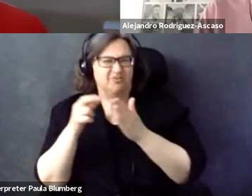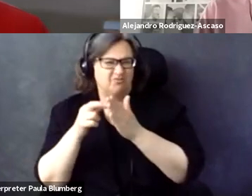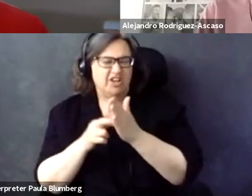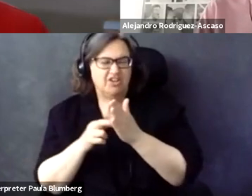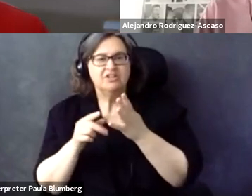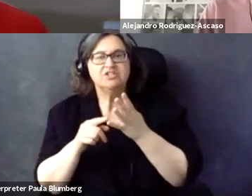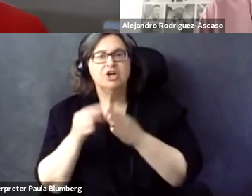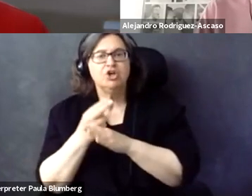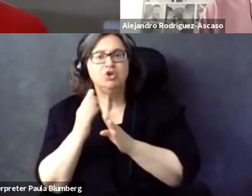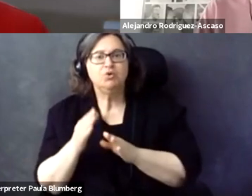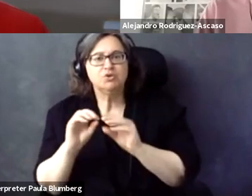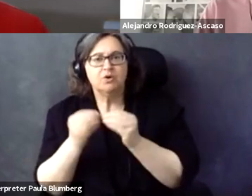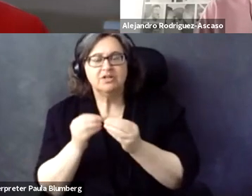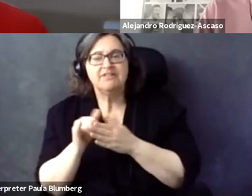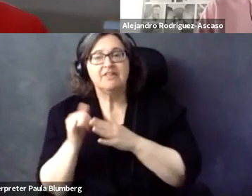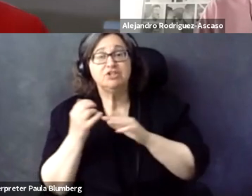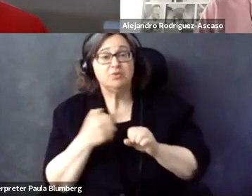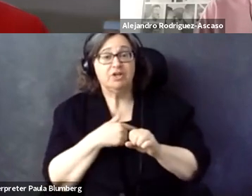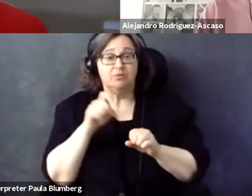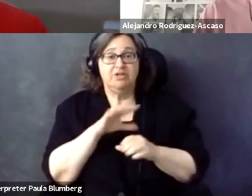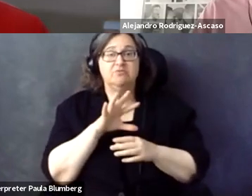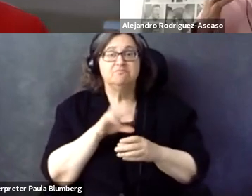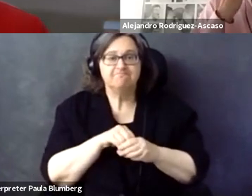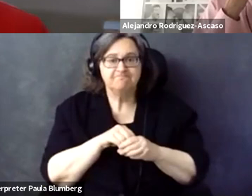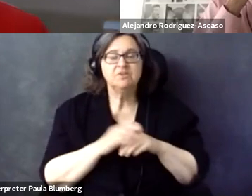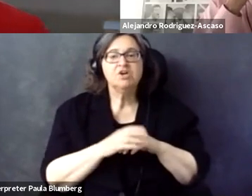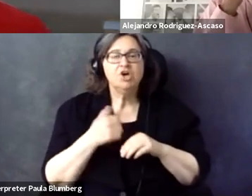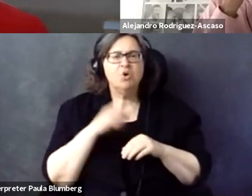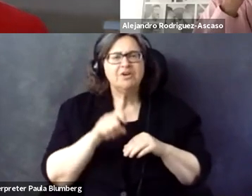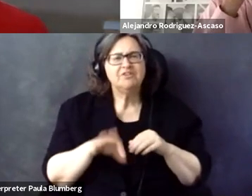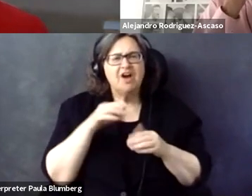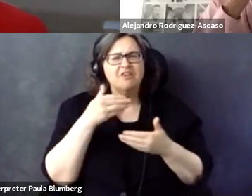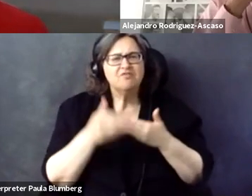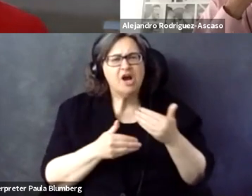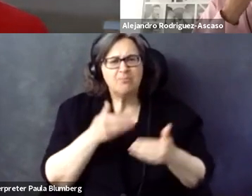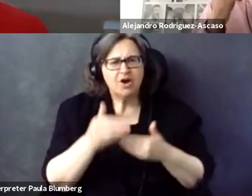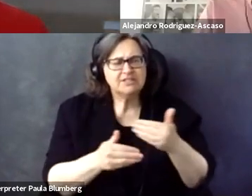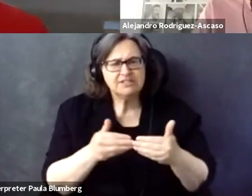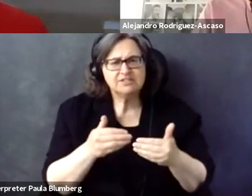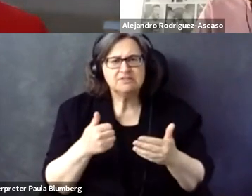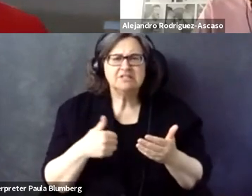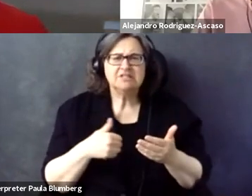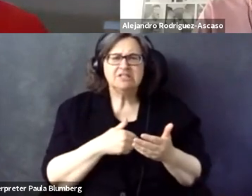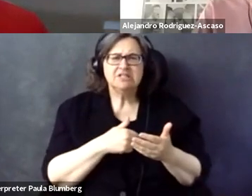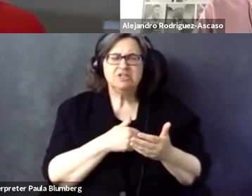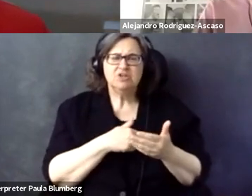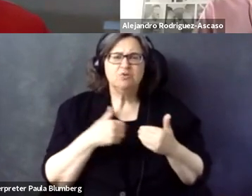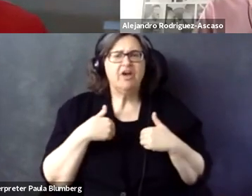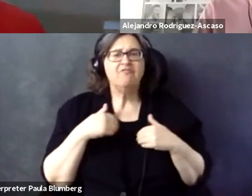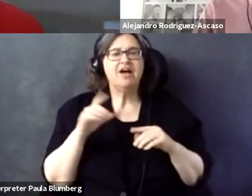that we have, standardization, governments, regulation and user organizations. I think that's a strength that we need to